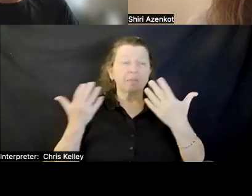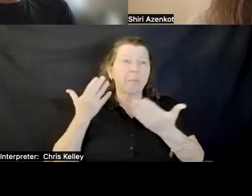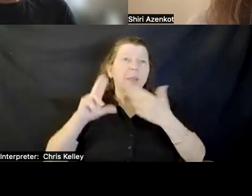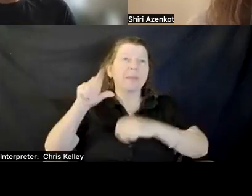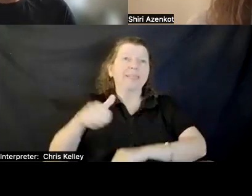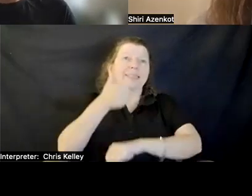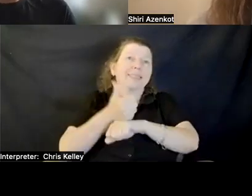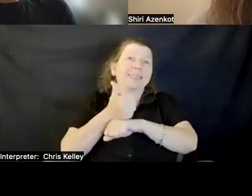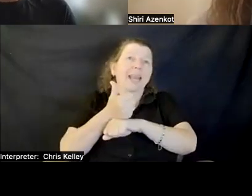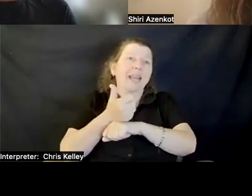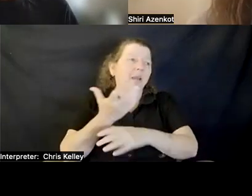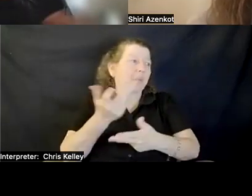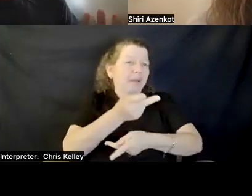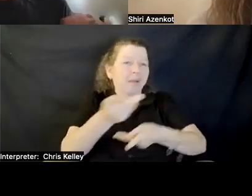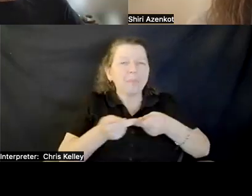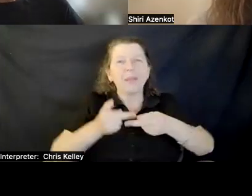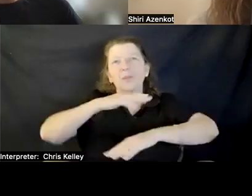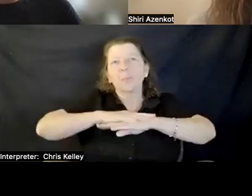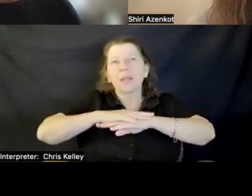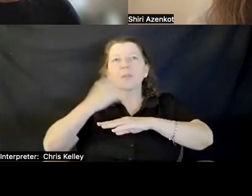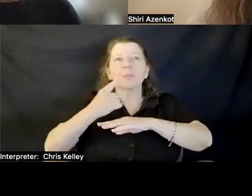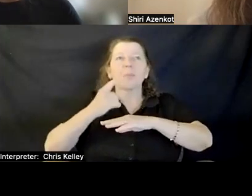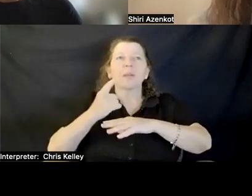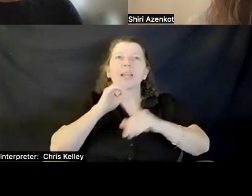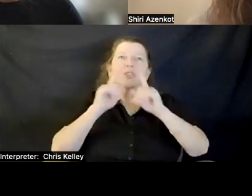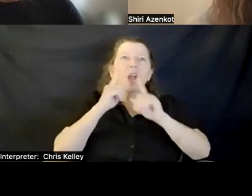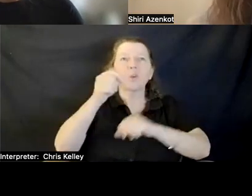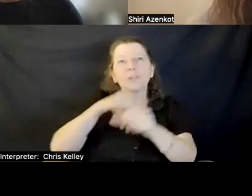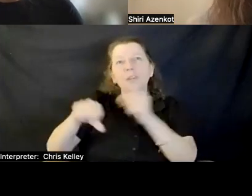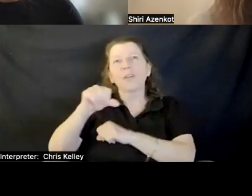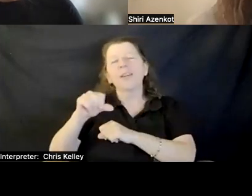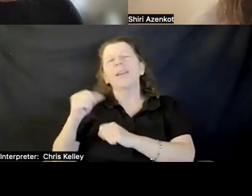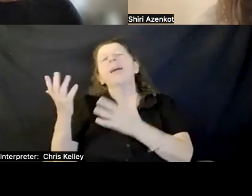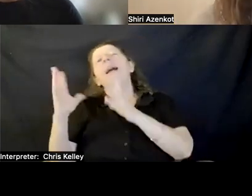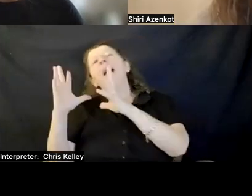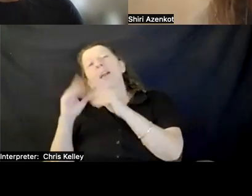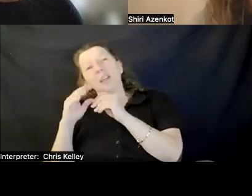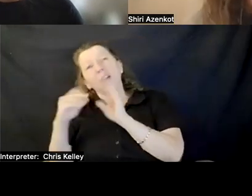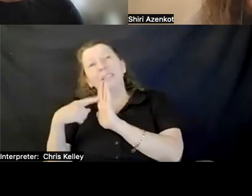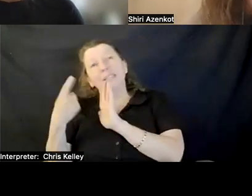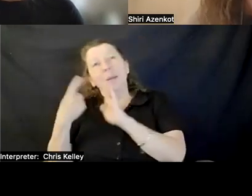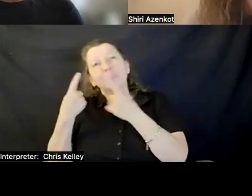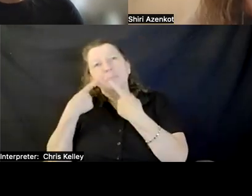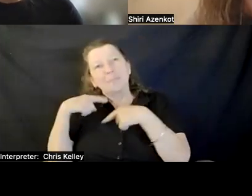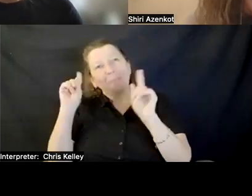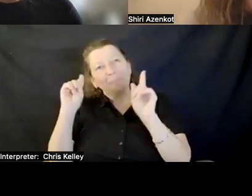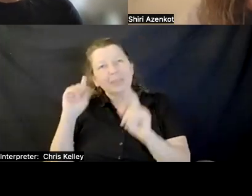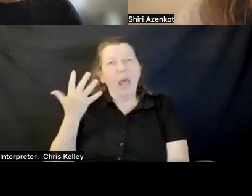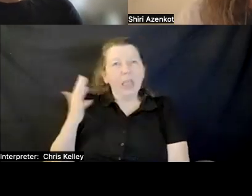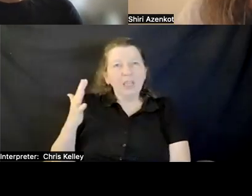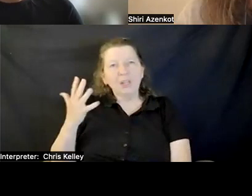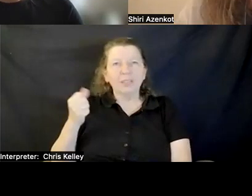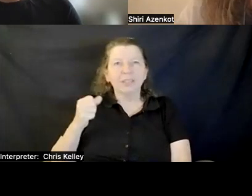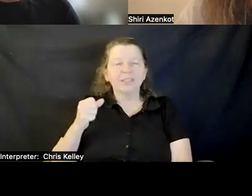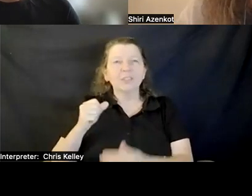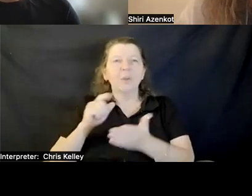talk to each other. Conferences work in that way that researchers can talk to each other but that